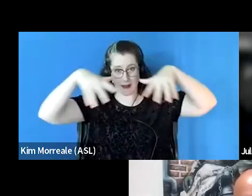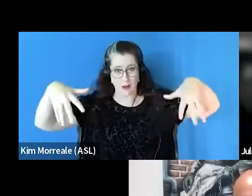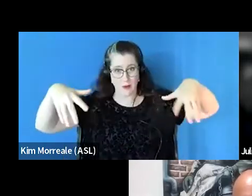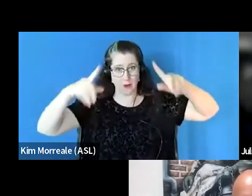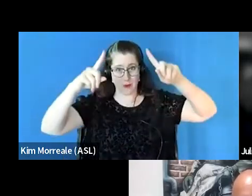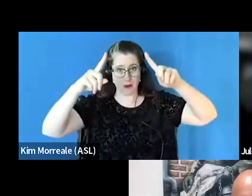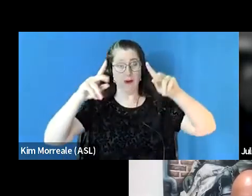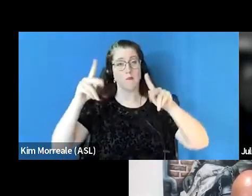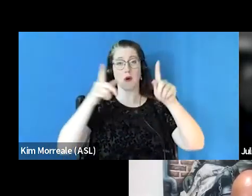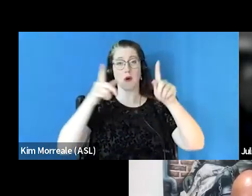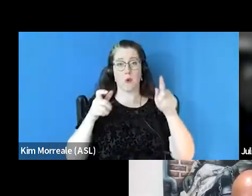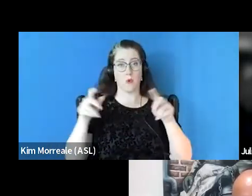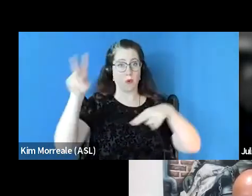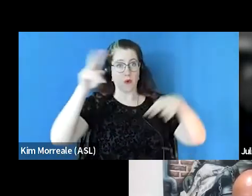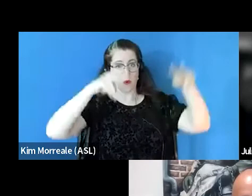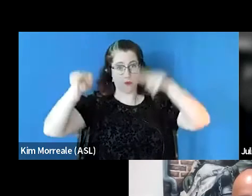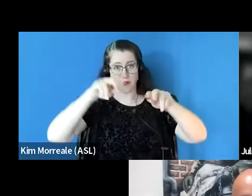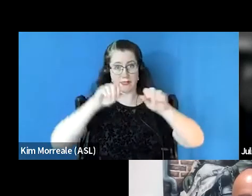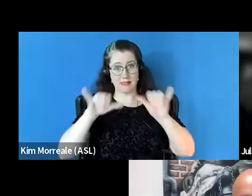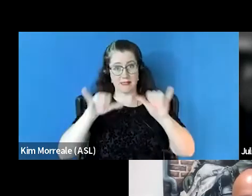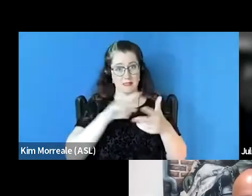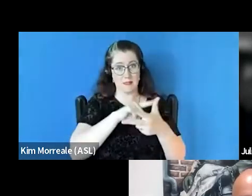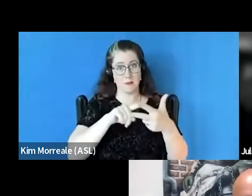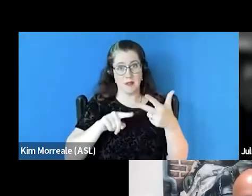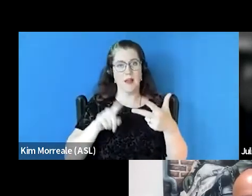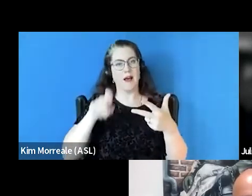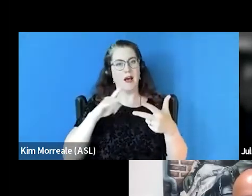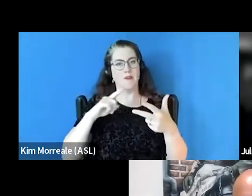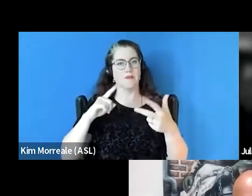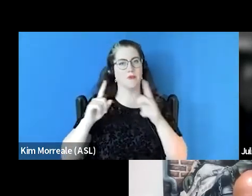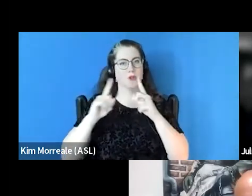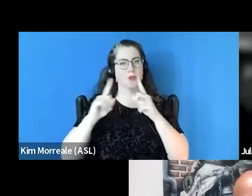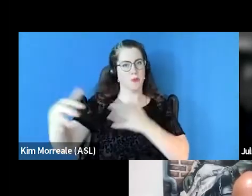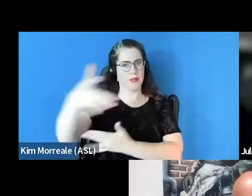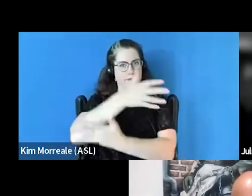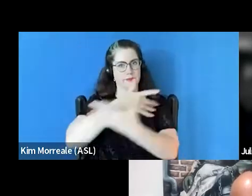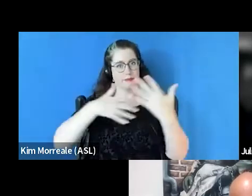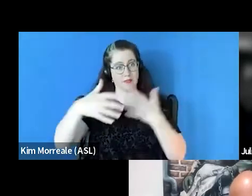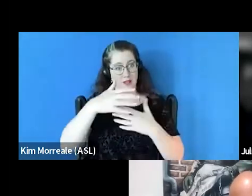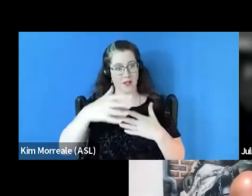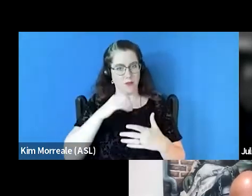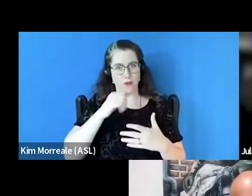who are overseeing the systems have to be in communication because unless we address these structural issues,